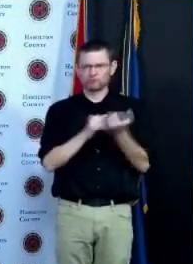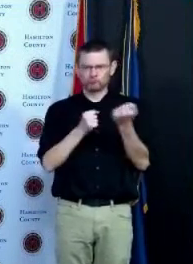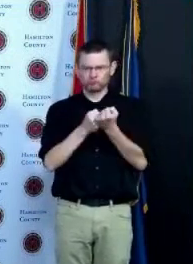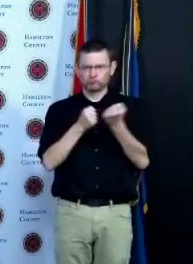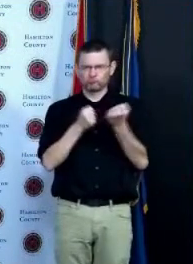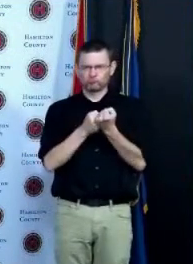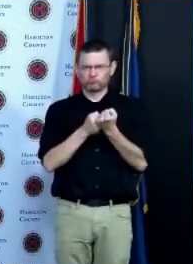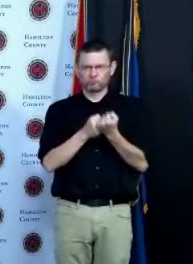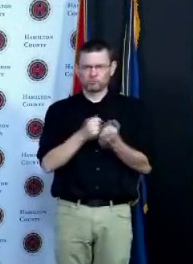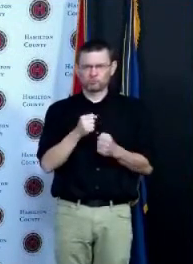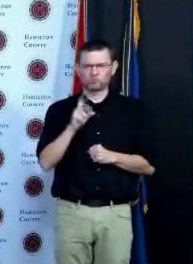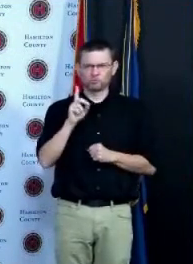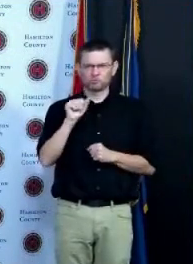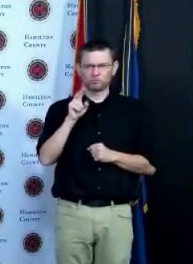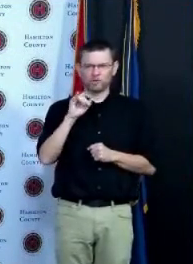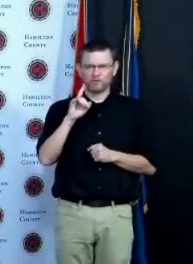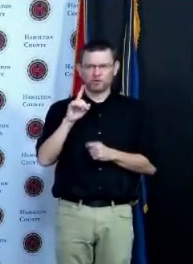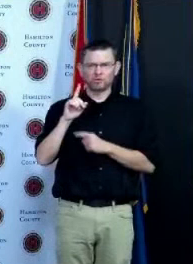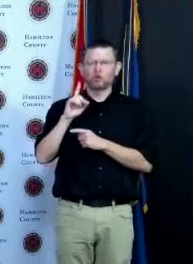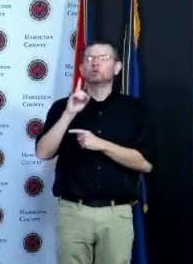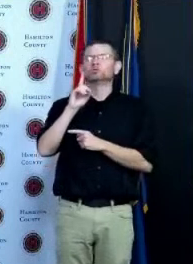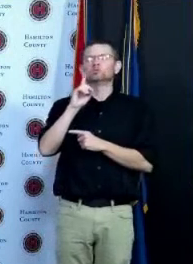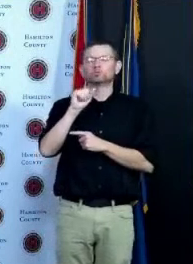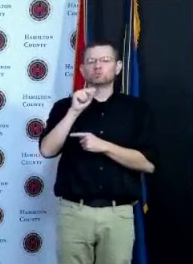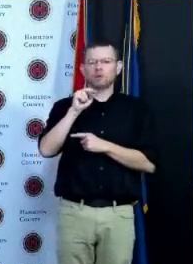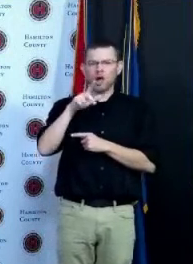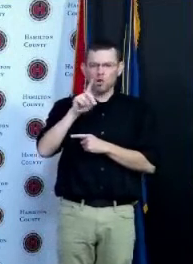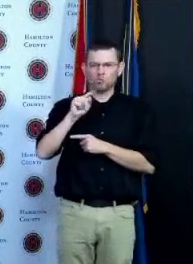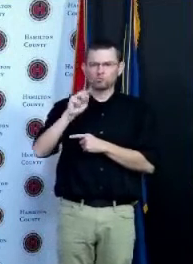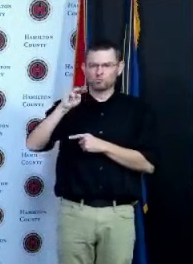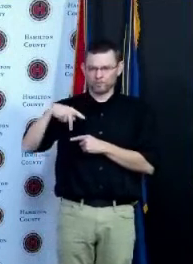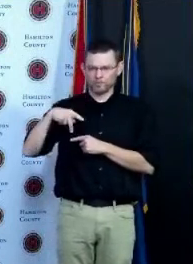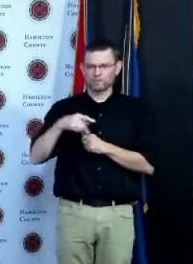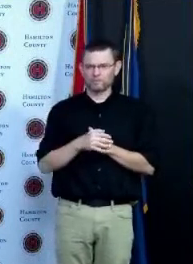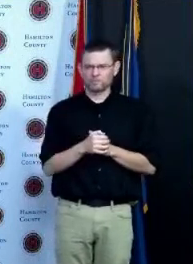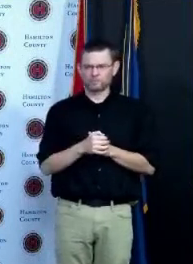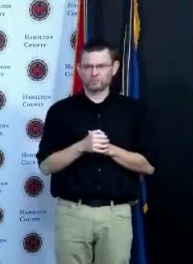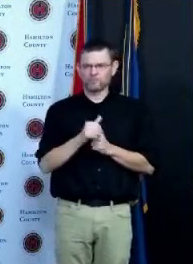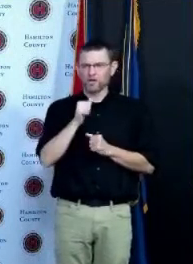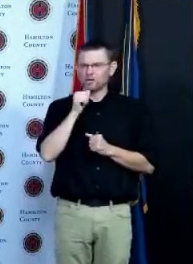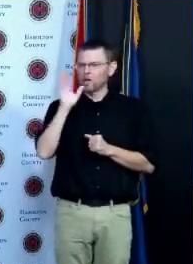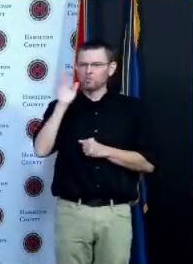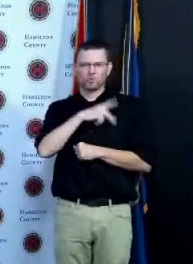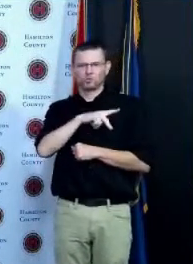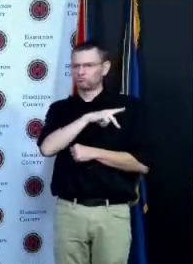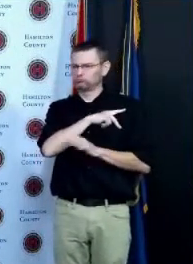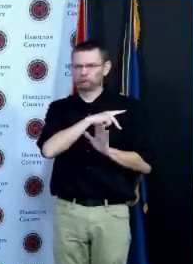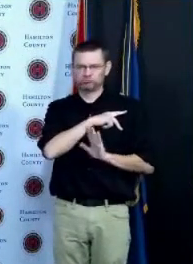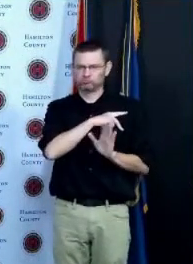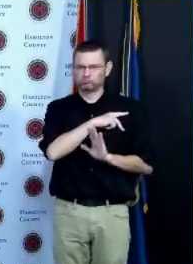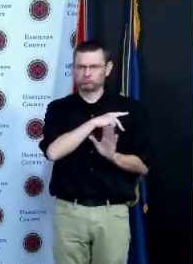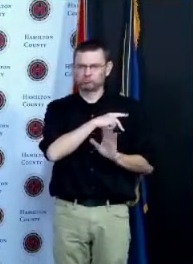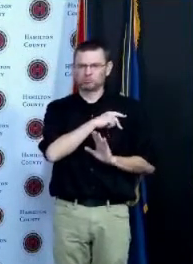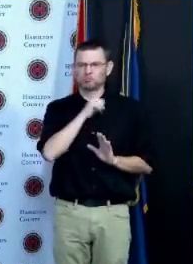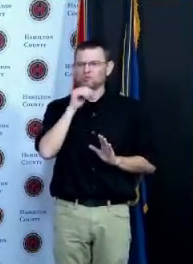as tweeting but as his principles and so when a person politically that you respect says certain